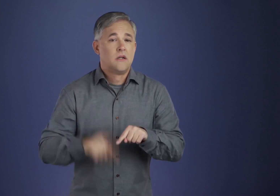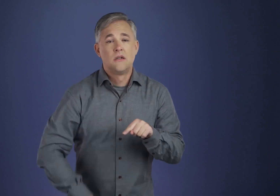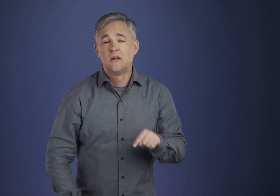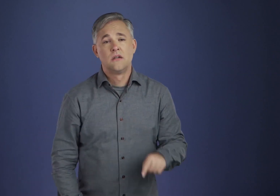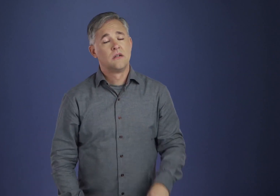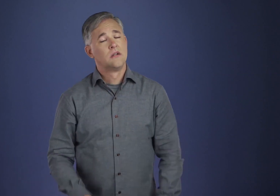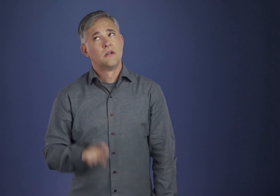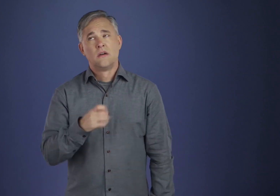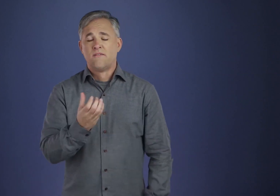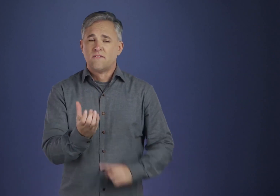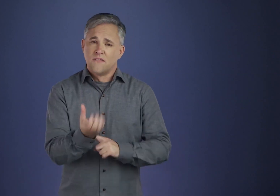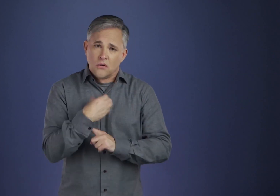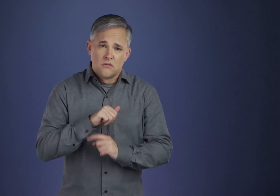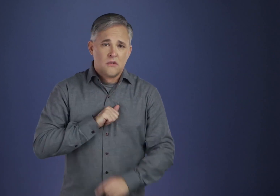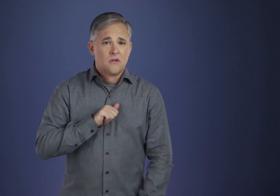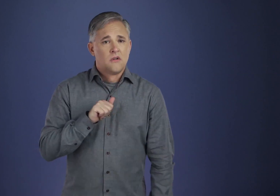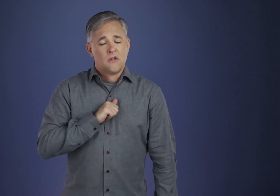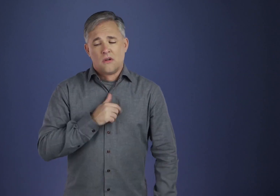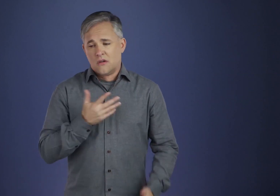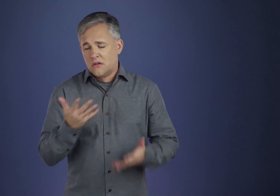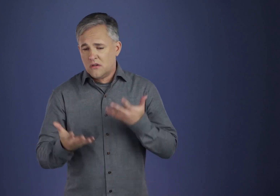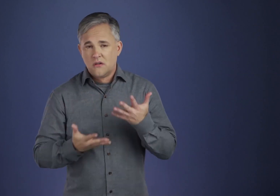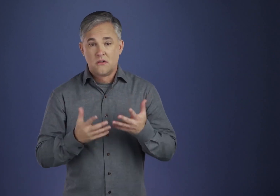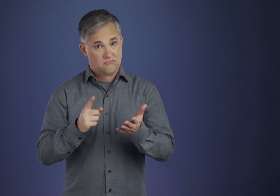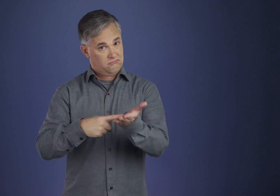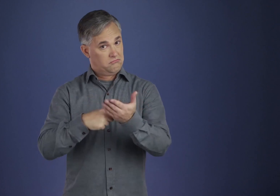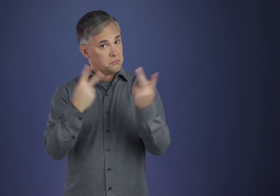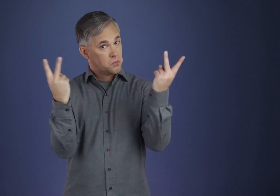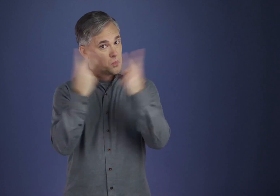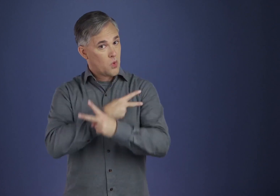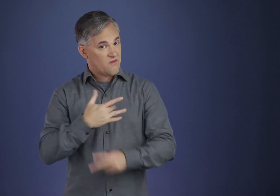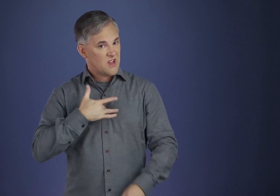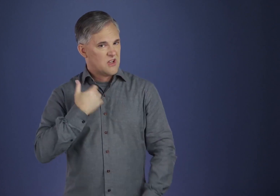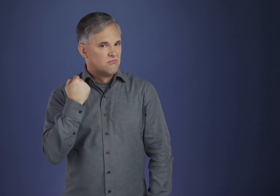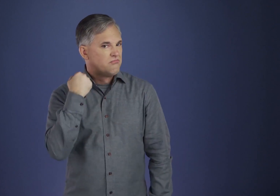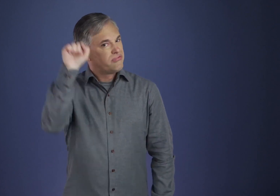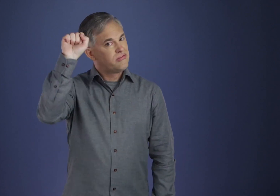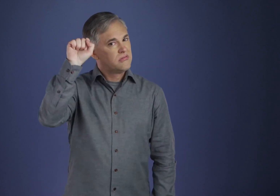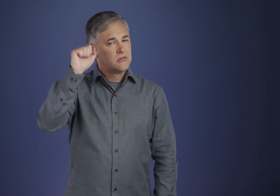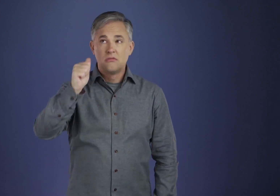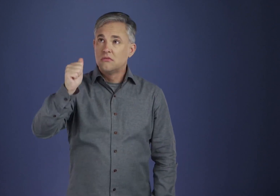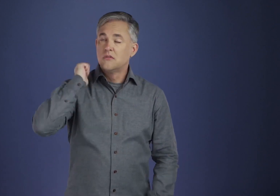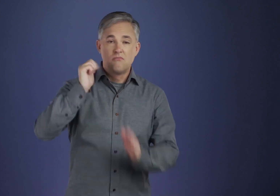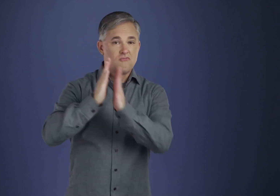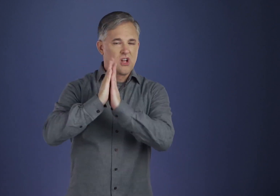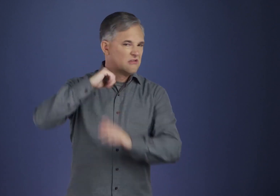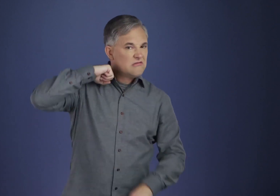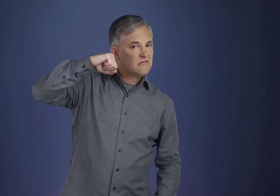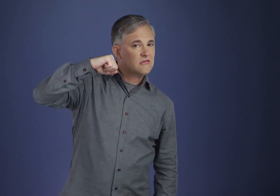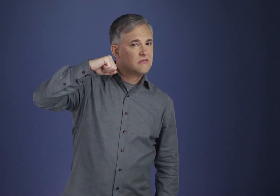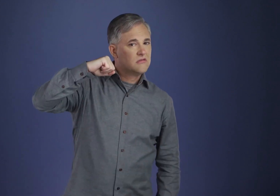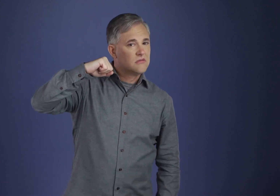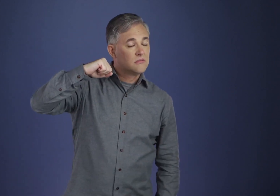when we can pray only with the greatest exertion of will. Occasionally we go even further than this.